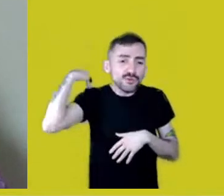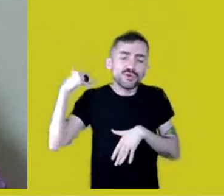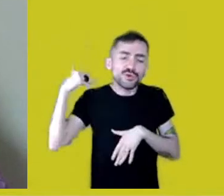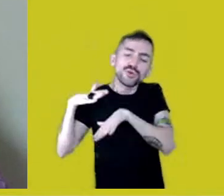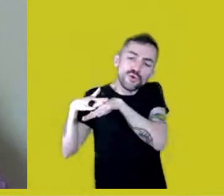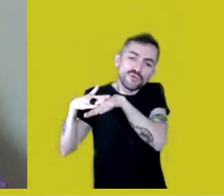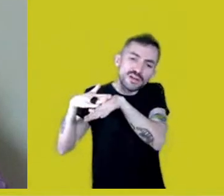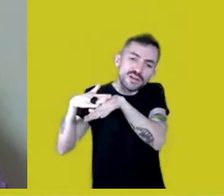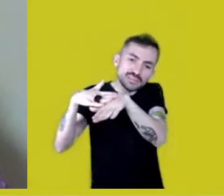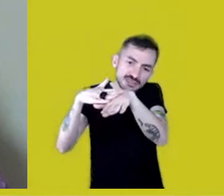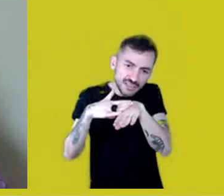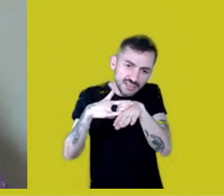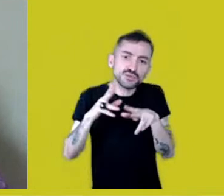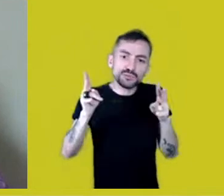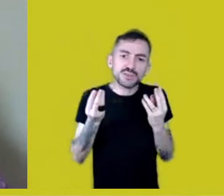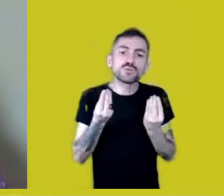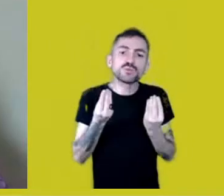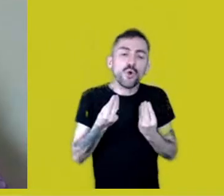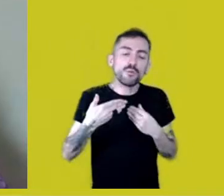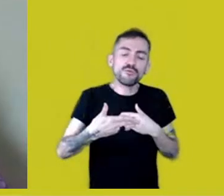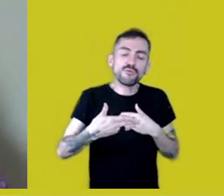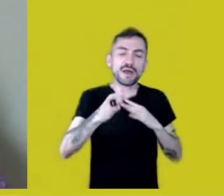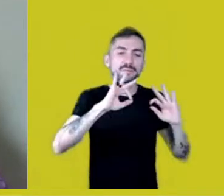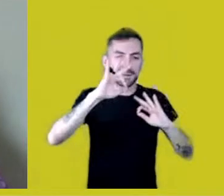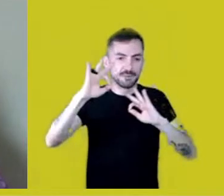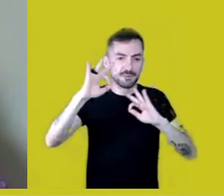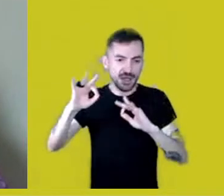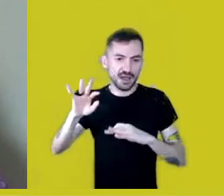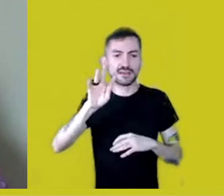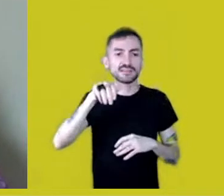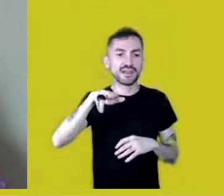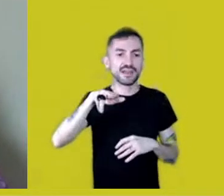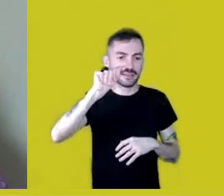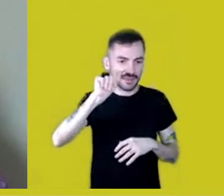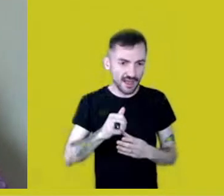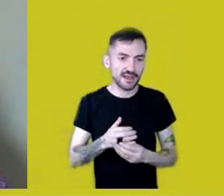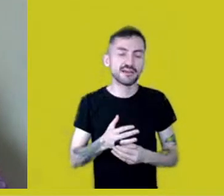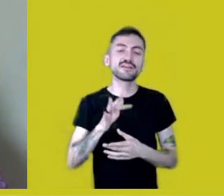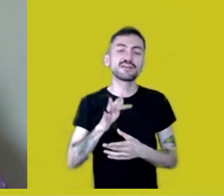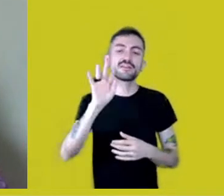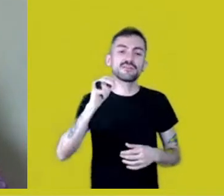of assembling this seminar: Tainá Marajoara, Felipe Milanez,